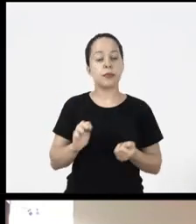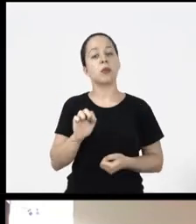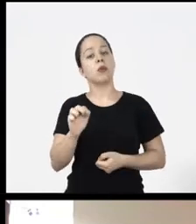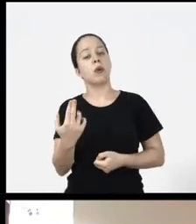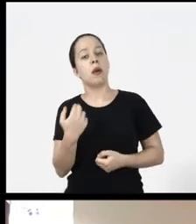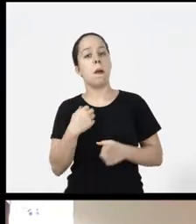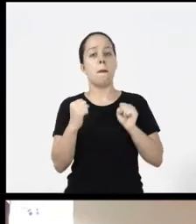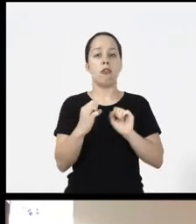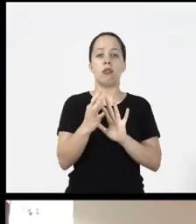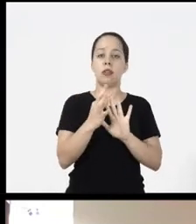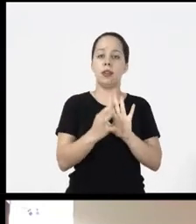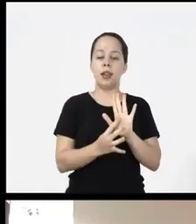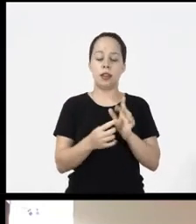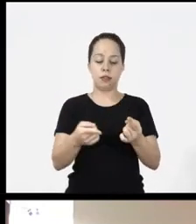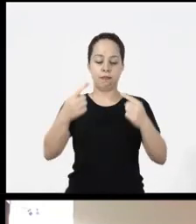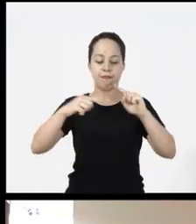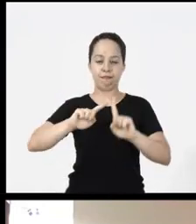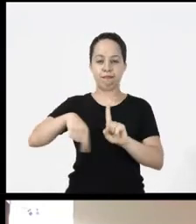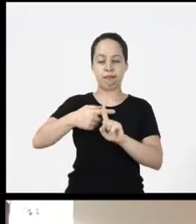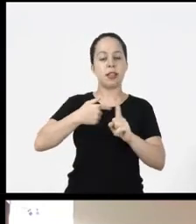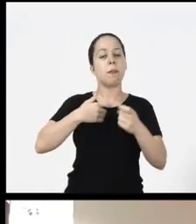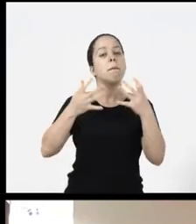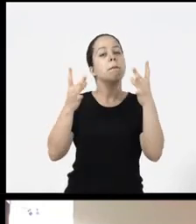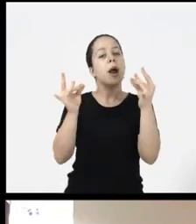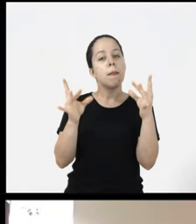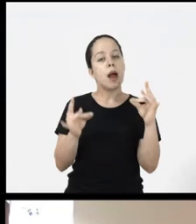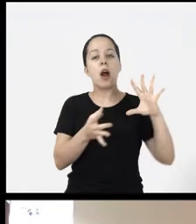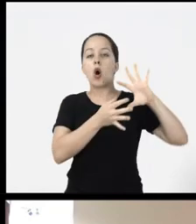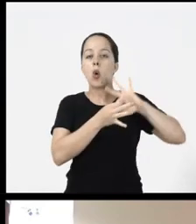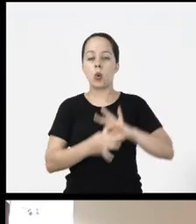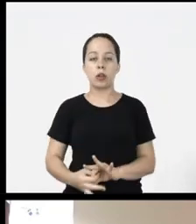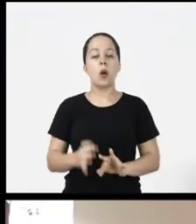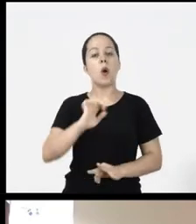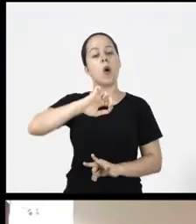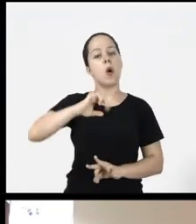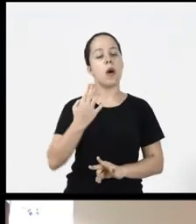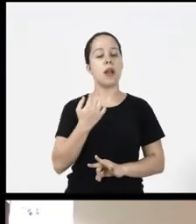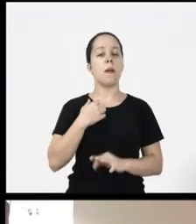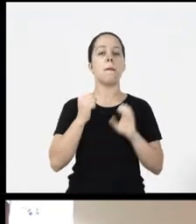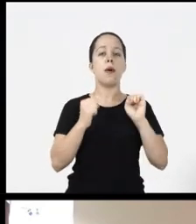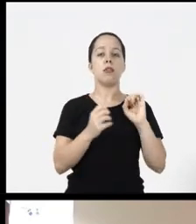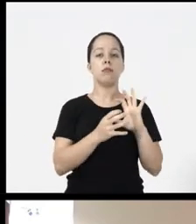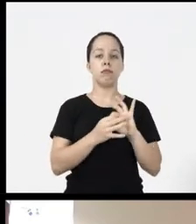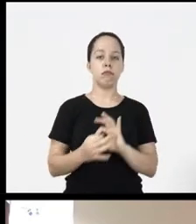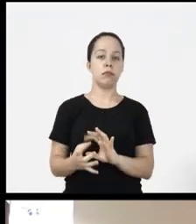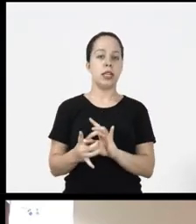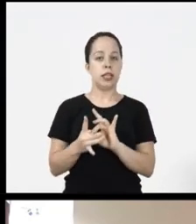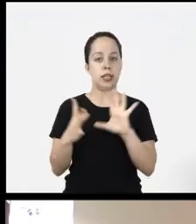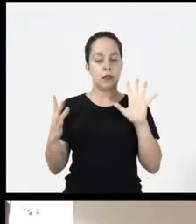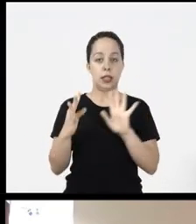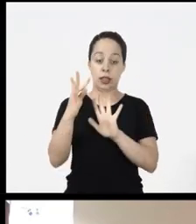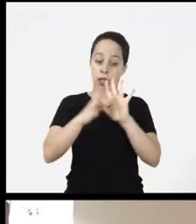can make a description in alternative text or I can make a description in then context itself